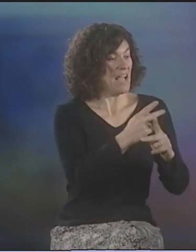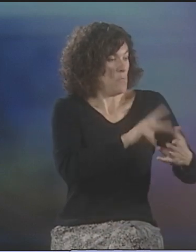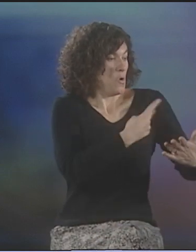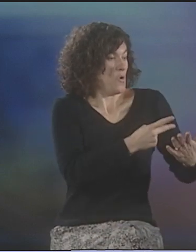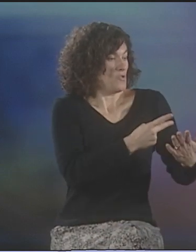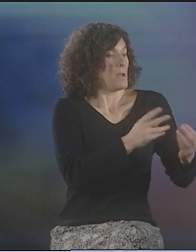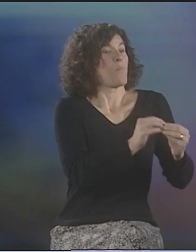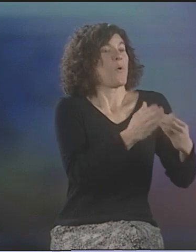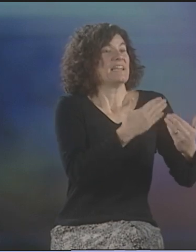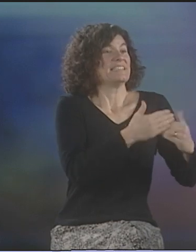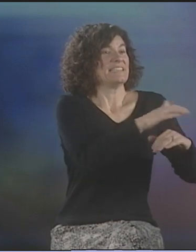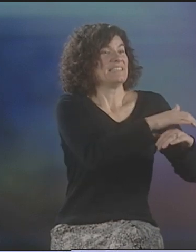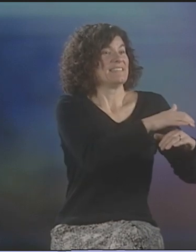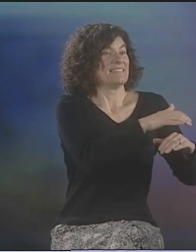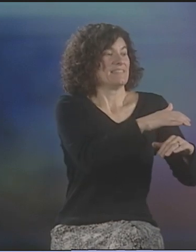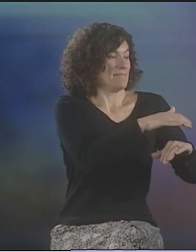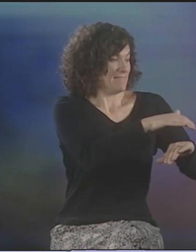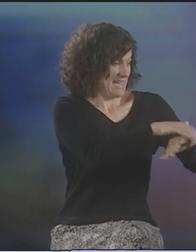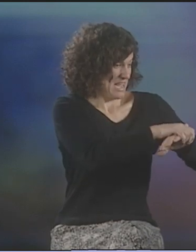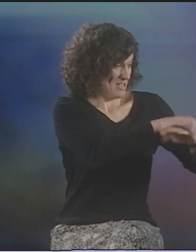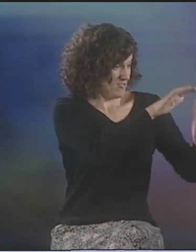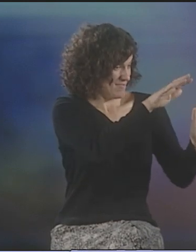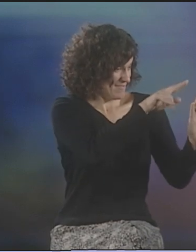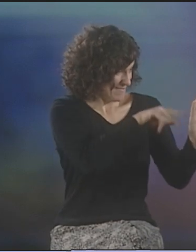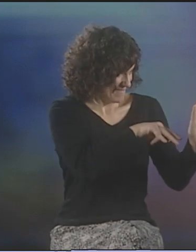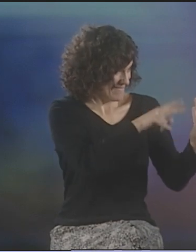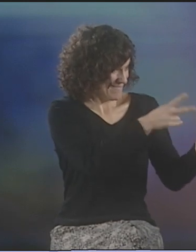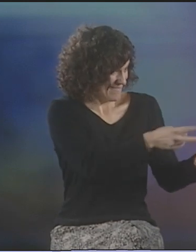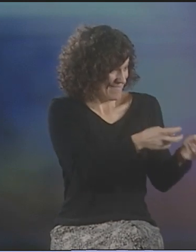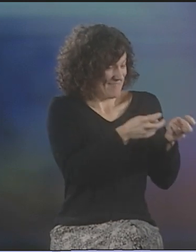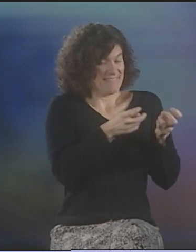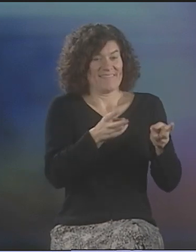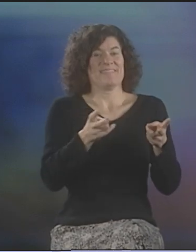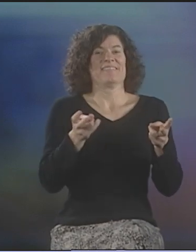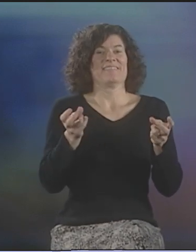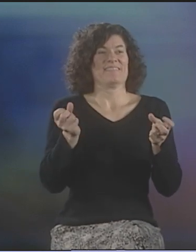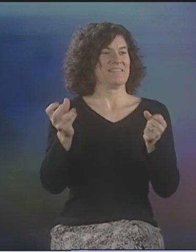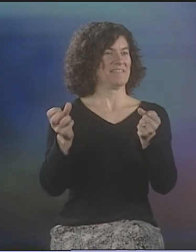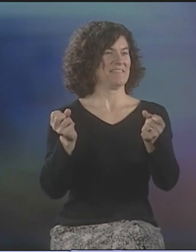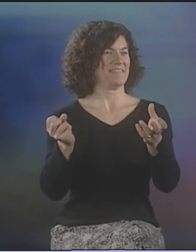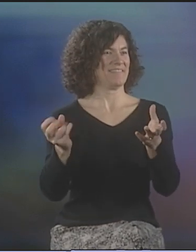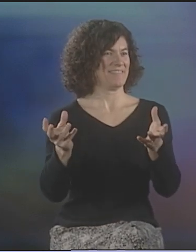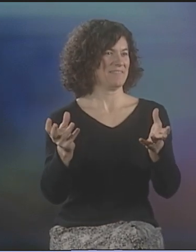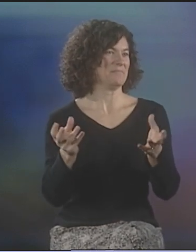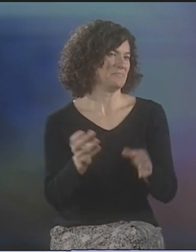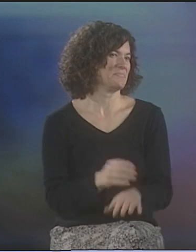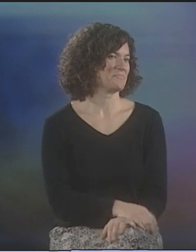SO, THAT KIND OF POETRY, IF IT'S WRITTEN IN ENGLISH, SEEMS TO BE SOMETHING THAT CAN BE